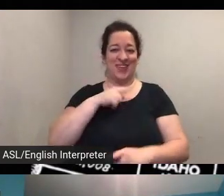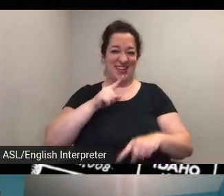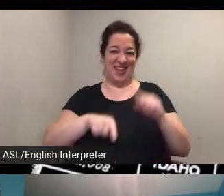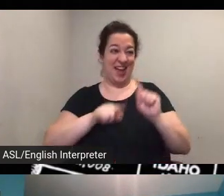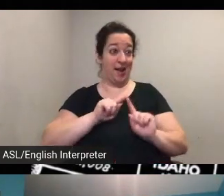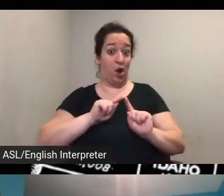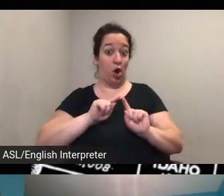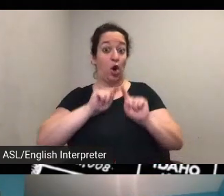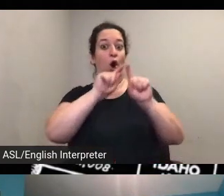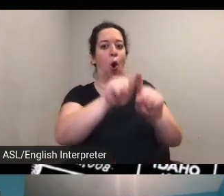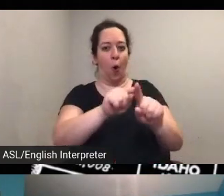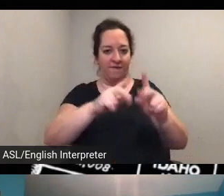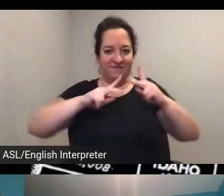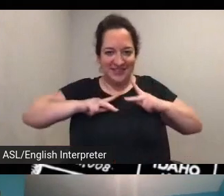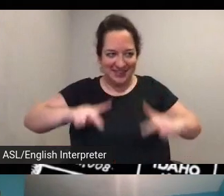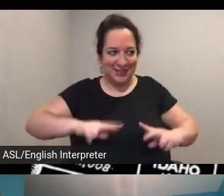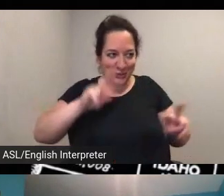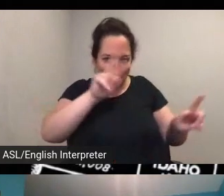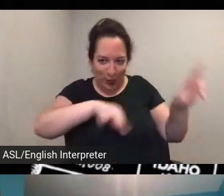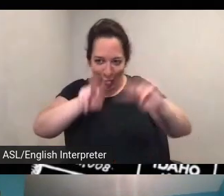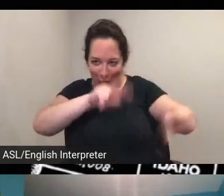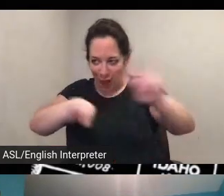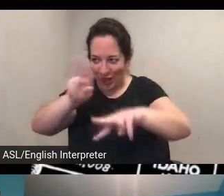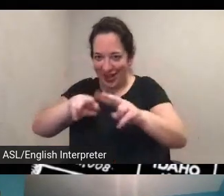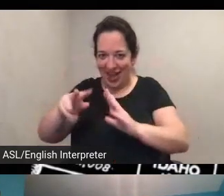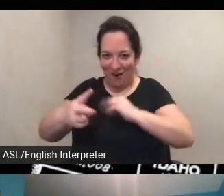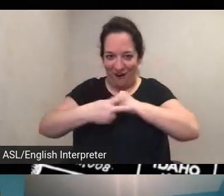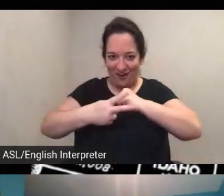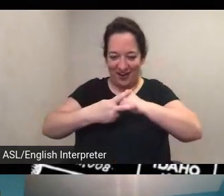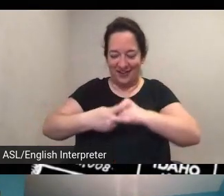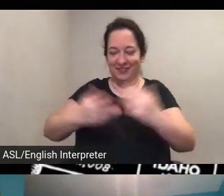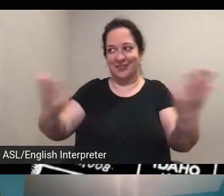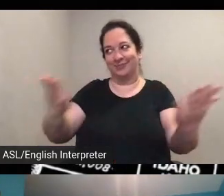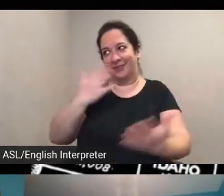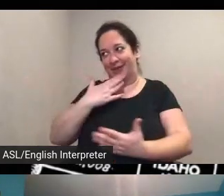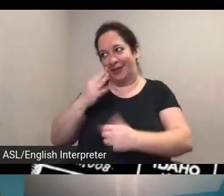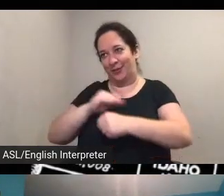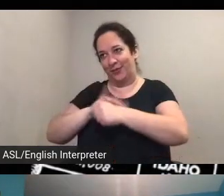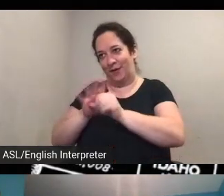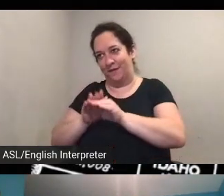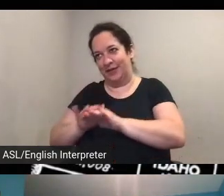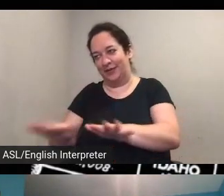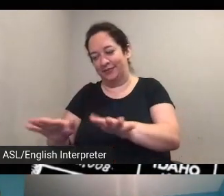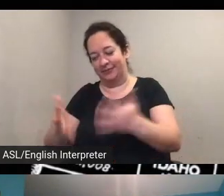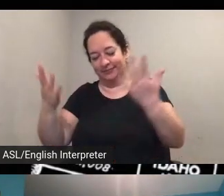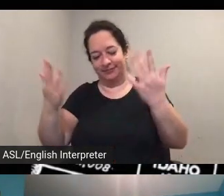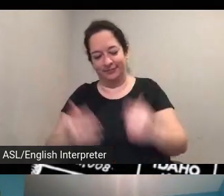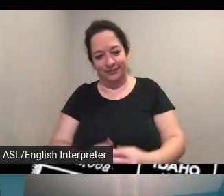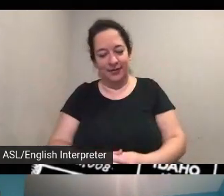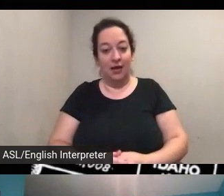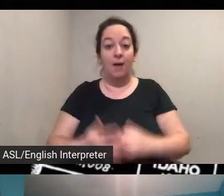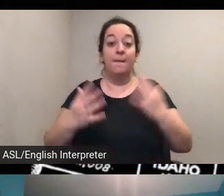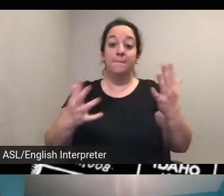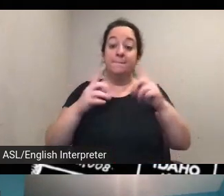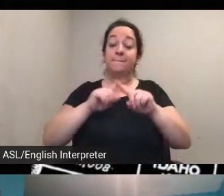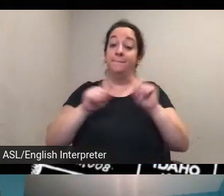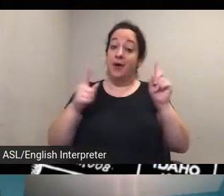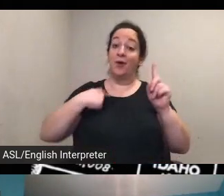and look at stuff firsthand thank you kovid but um when we do find materials that have already been